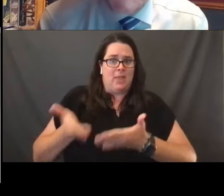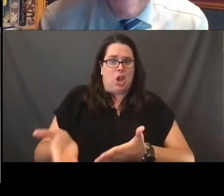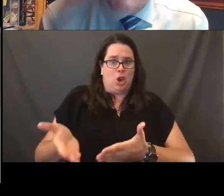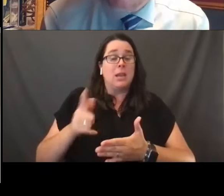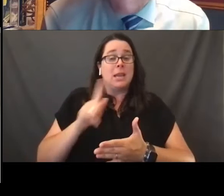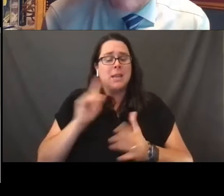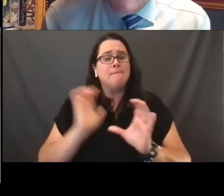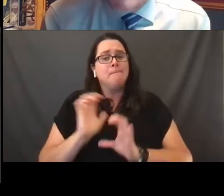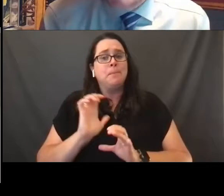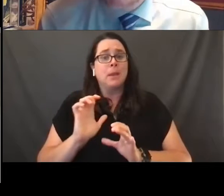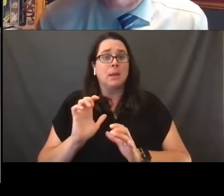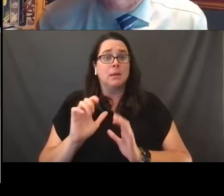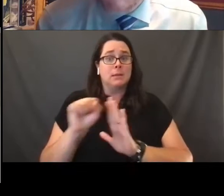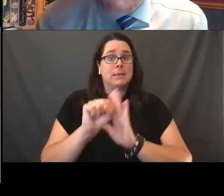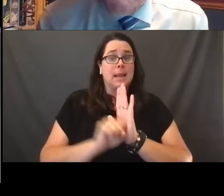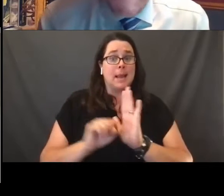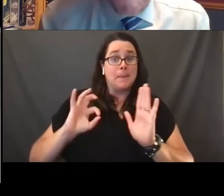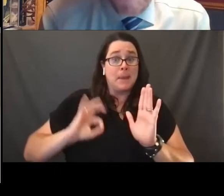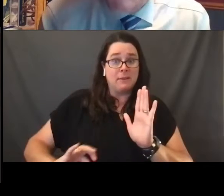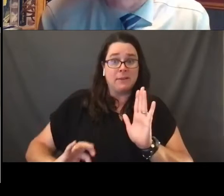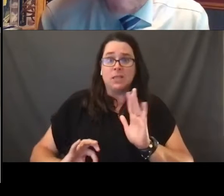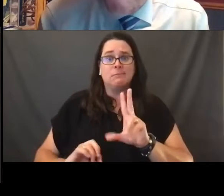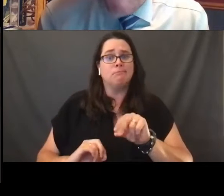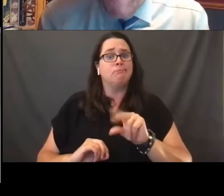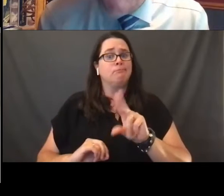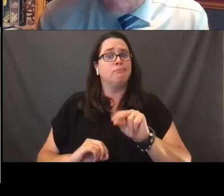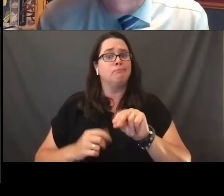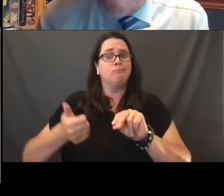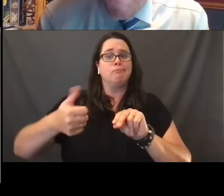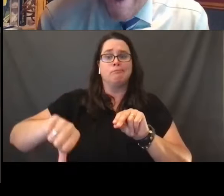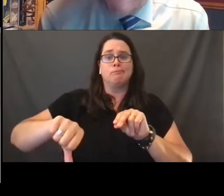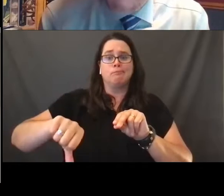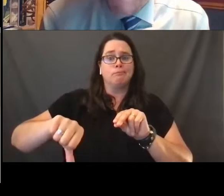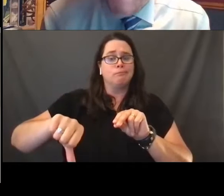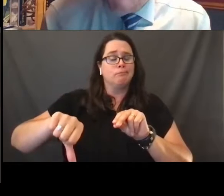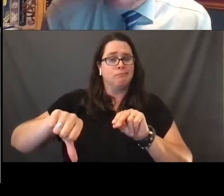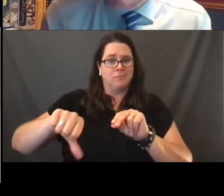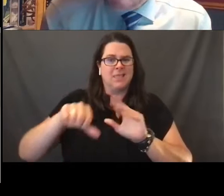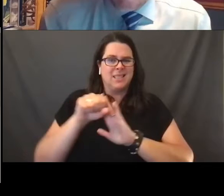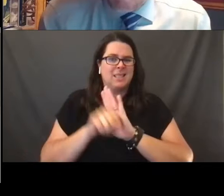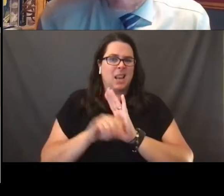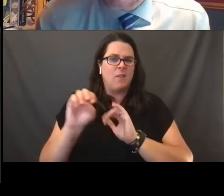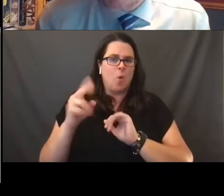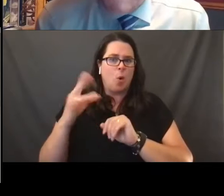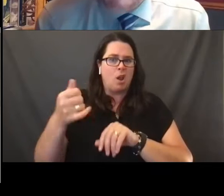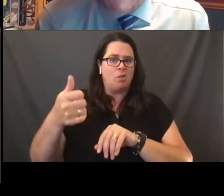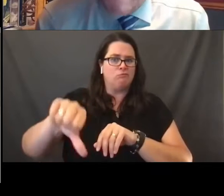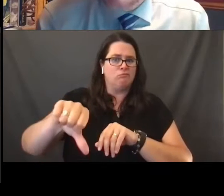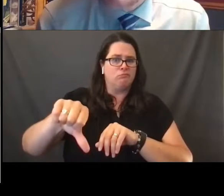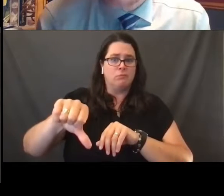and was not in fact, given the permission by the state of Ohio that refused to recognize